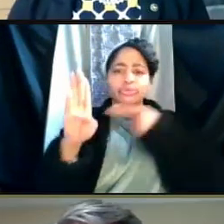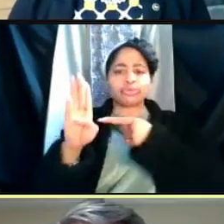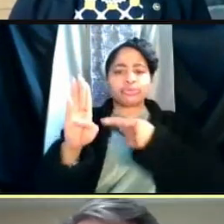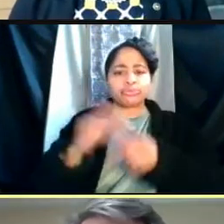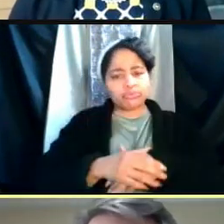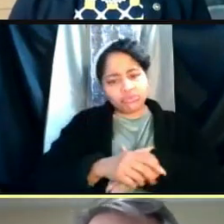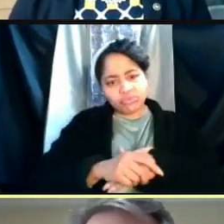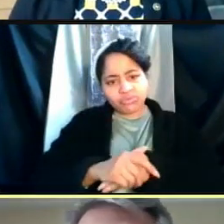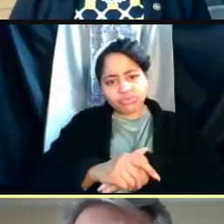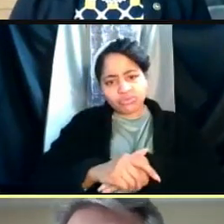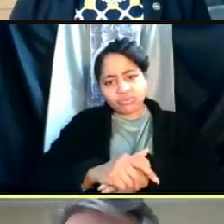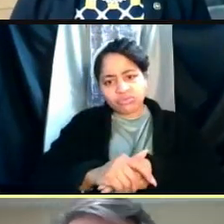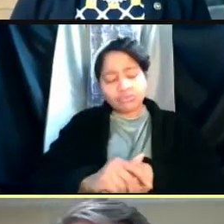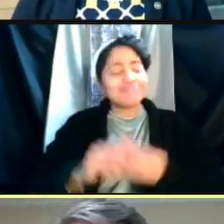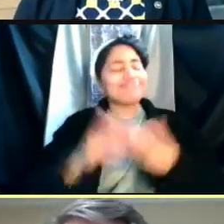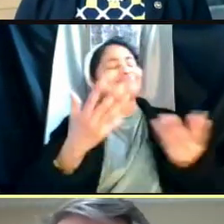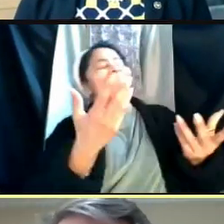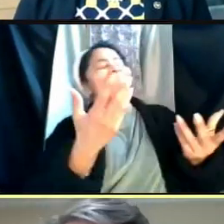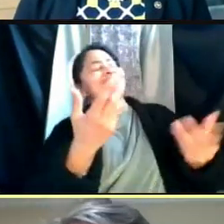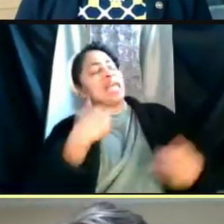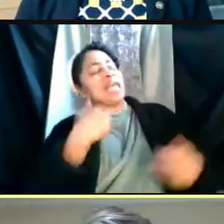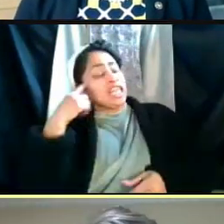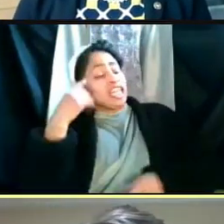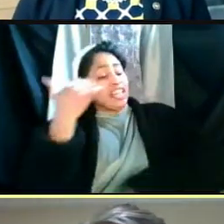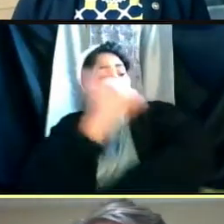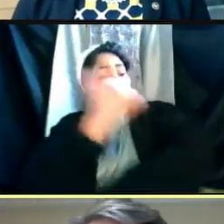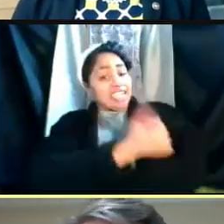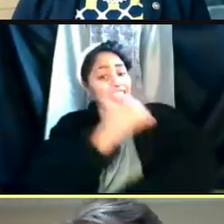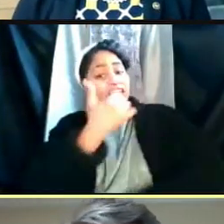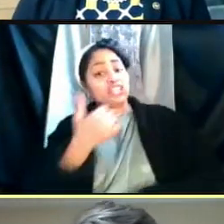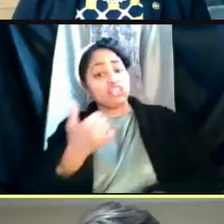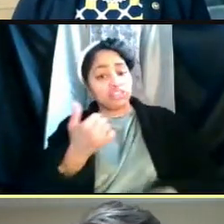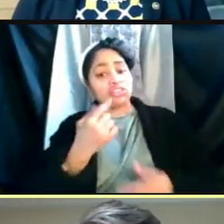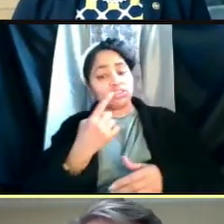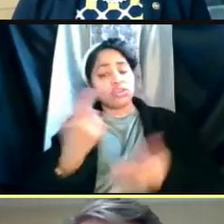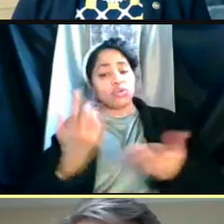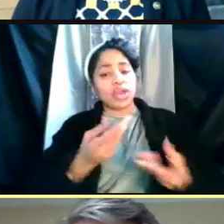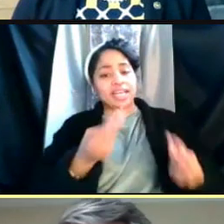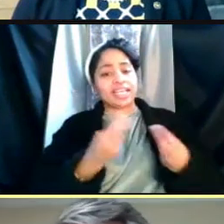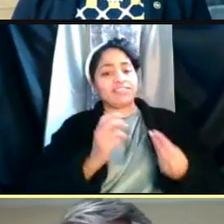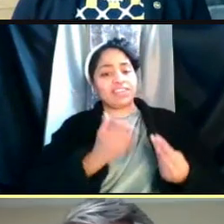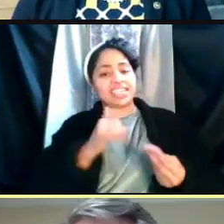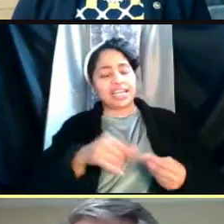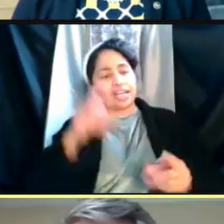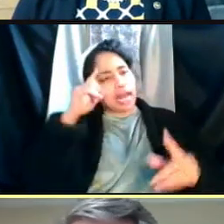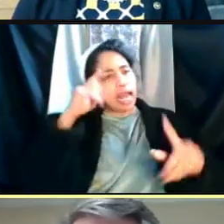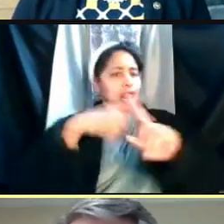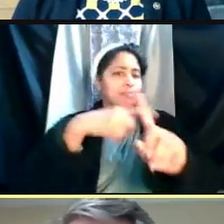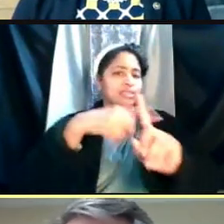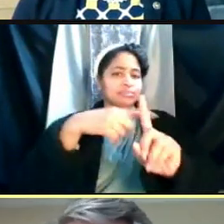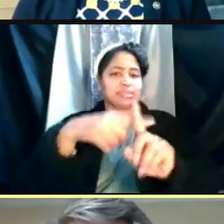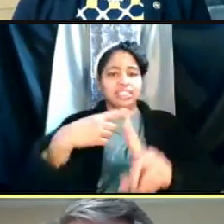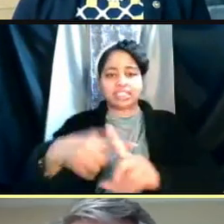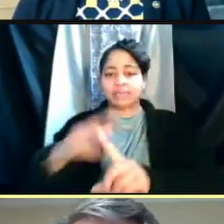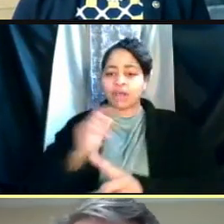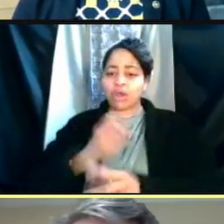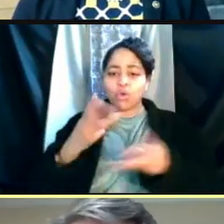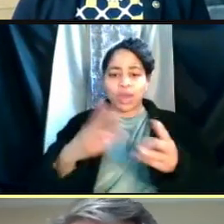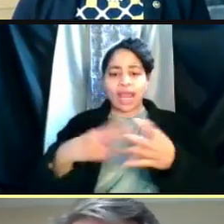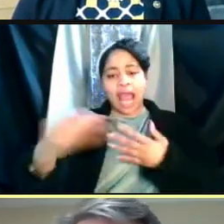I think vaccination is what gives us sort of that optimism that this our way out of the pandemic.